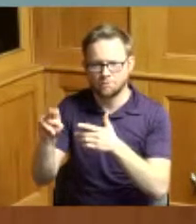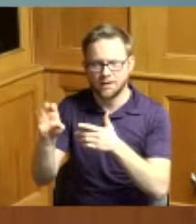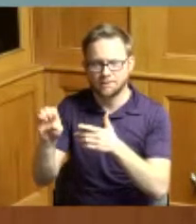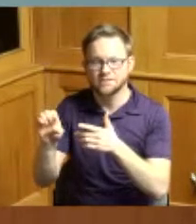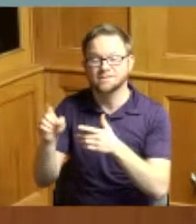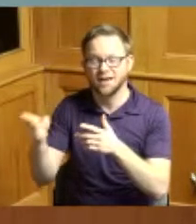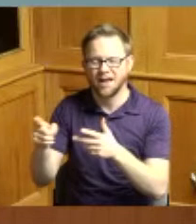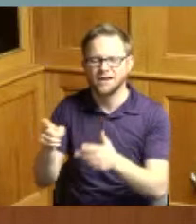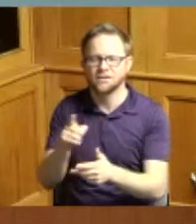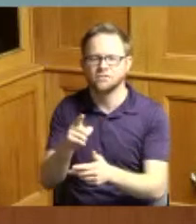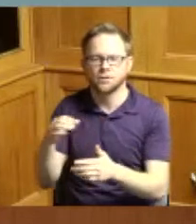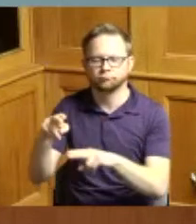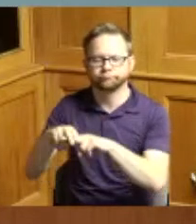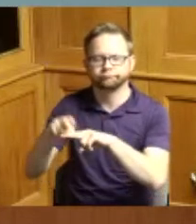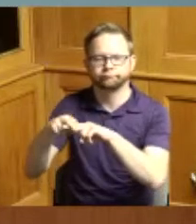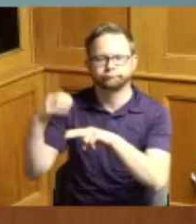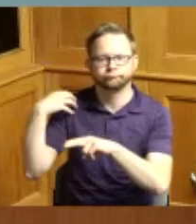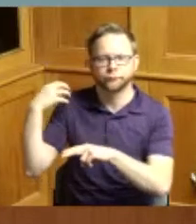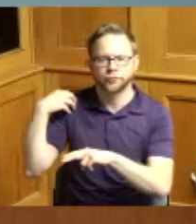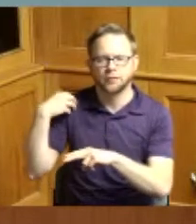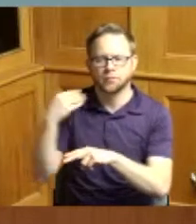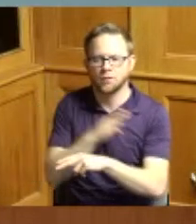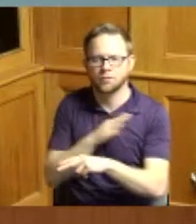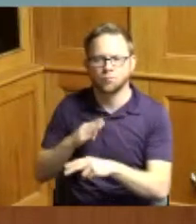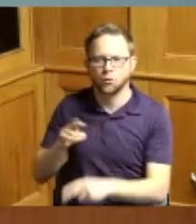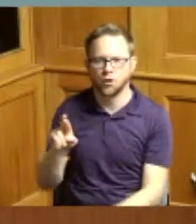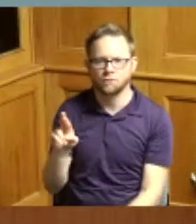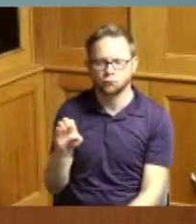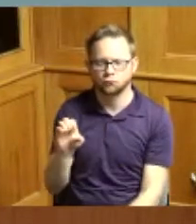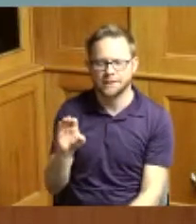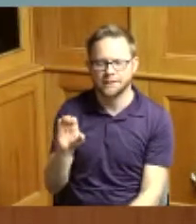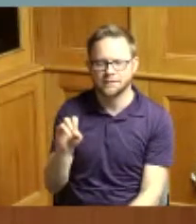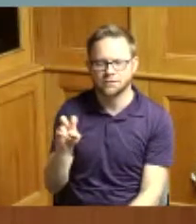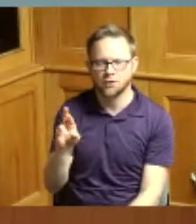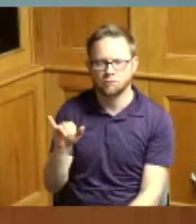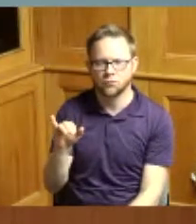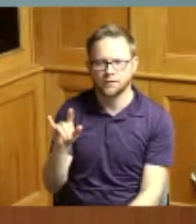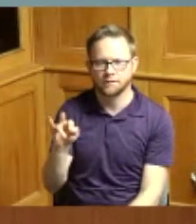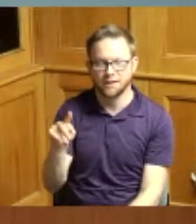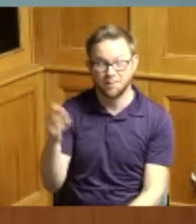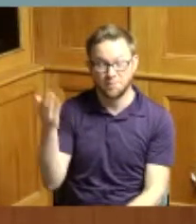his previous volunteer experience includes past President of the national association of health